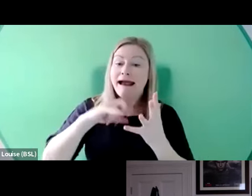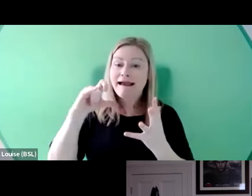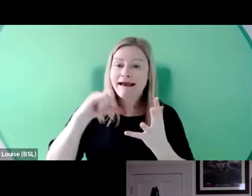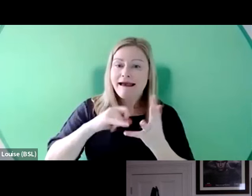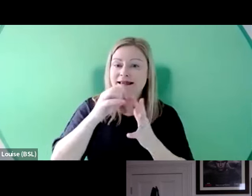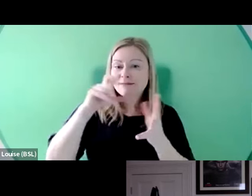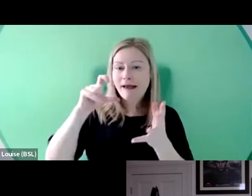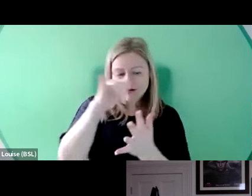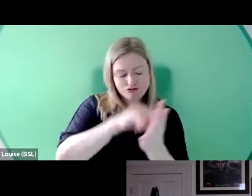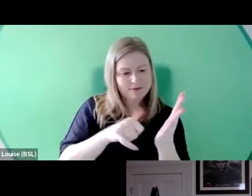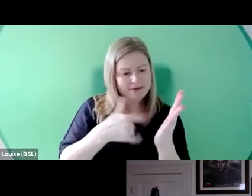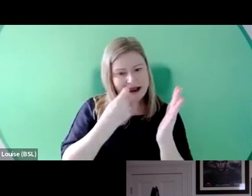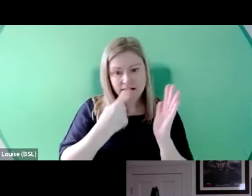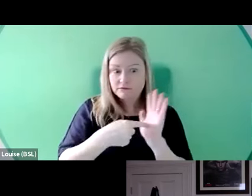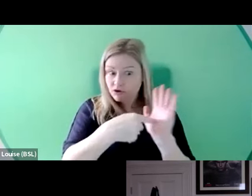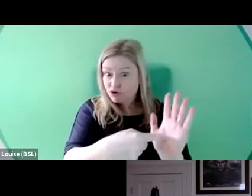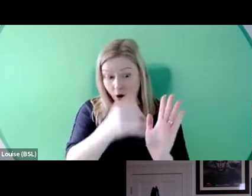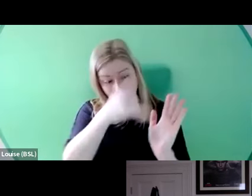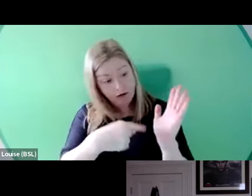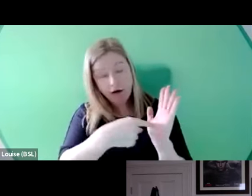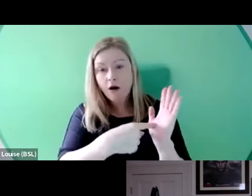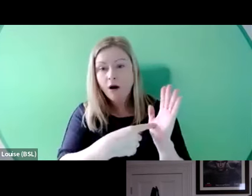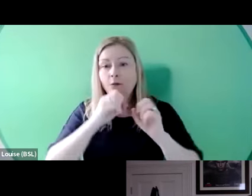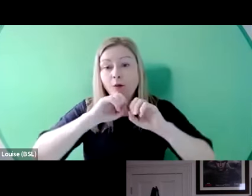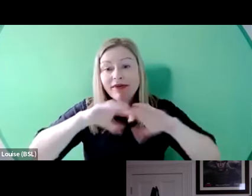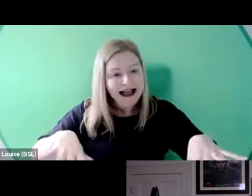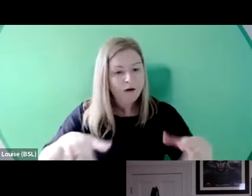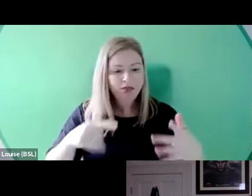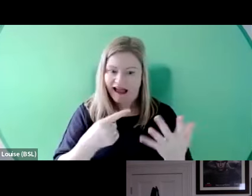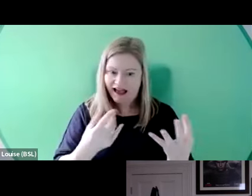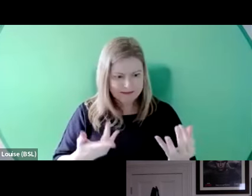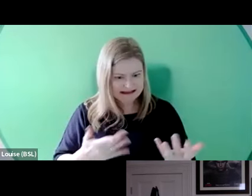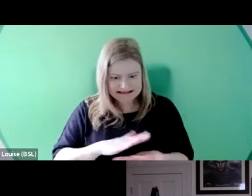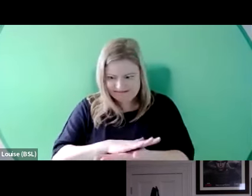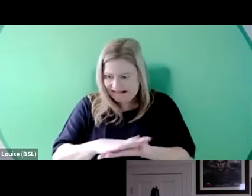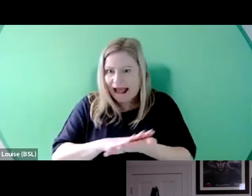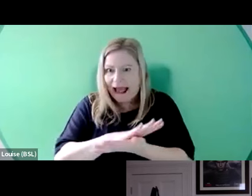people. And so without that, these slightly empty schemes that are like, "we're going